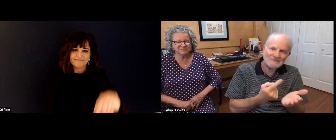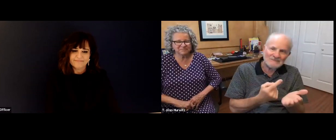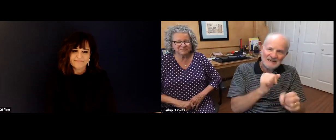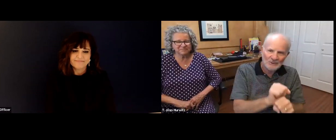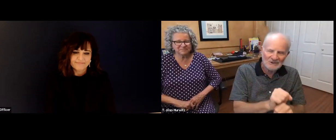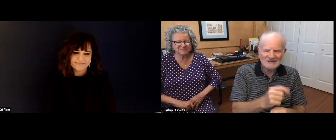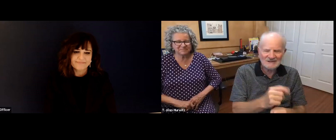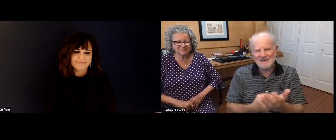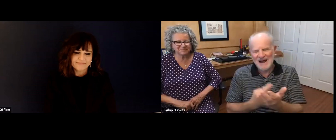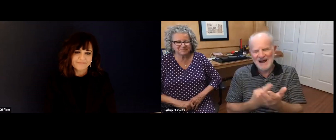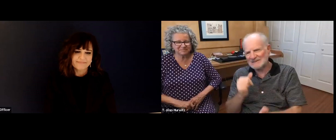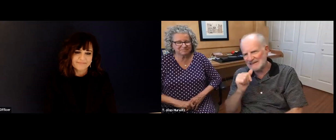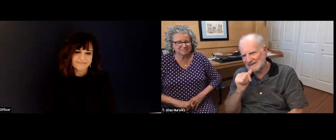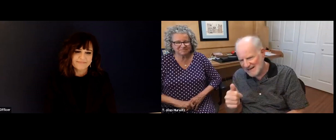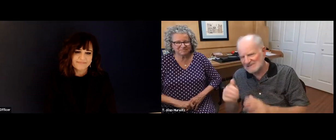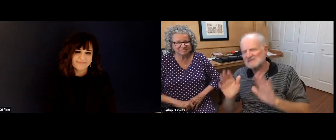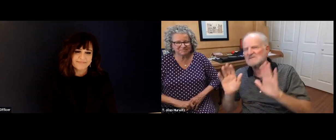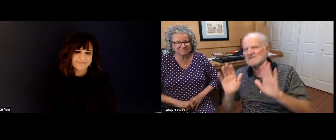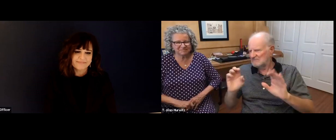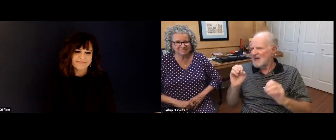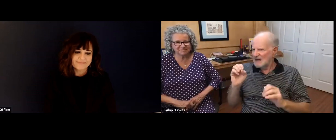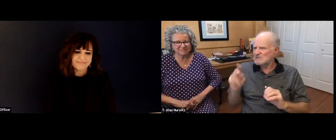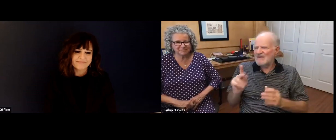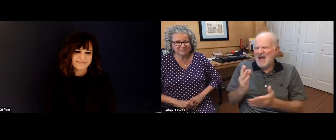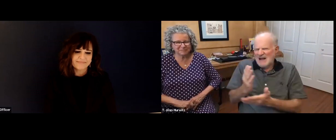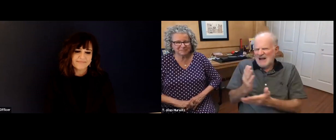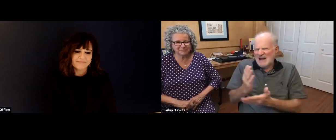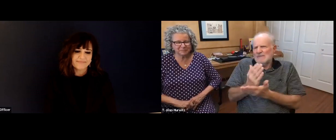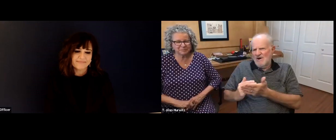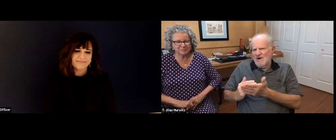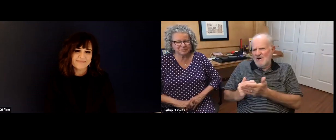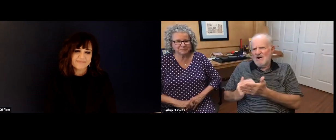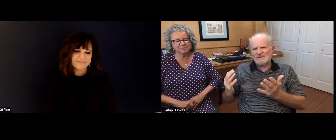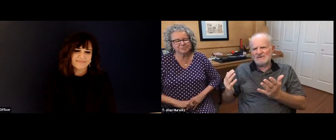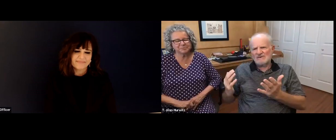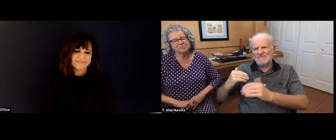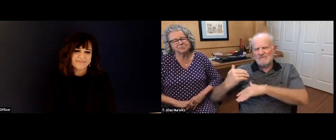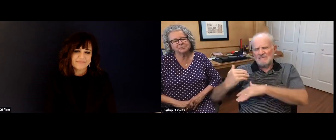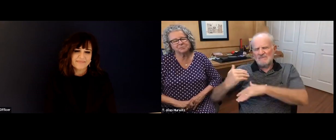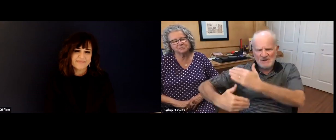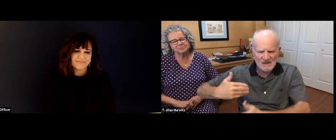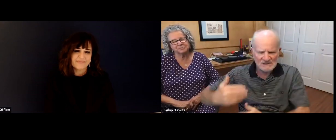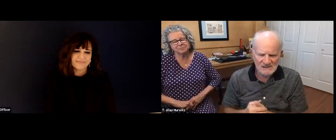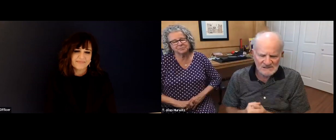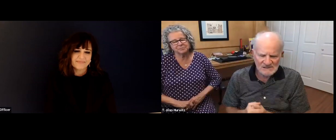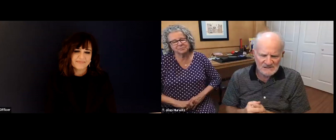out and I can kind of hear where you're coming from, and maybe the best we can hope for is to agree to disagree. Sometimes